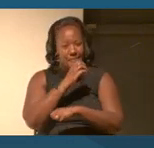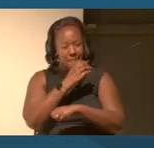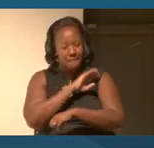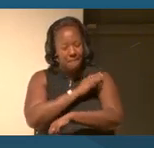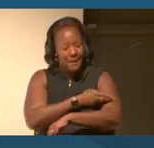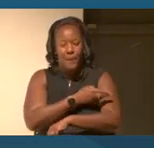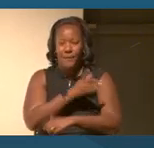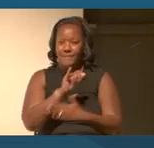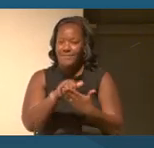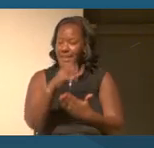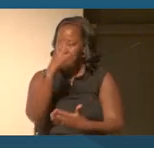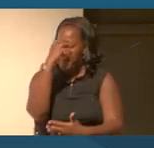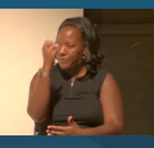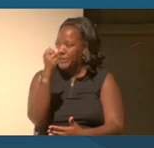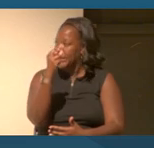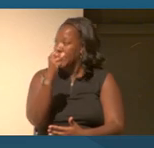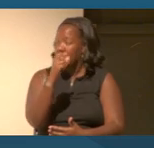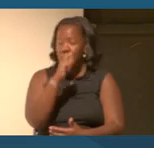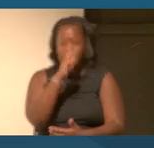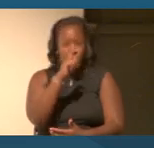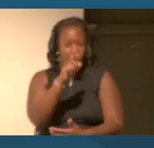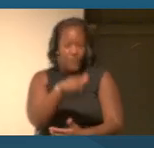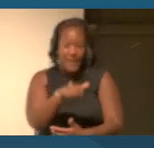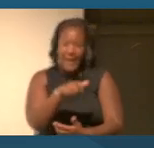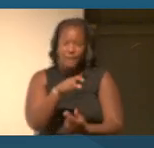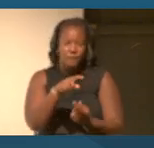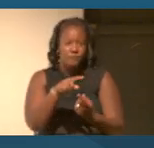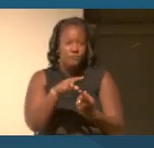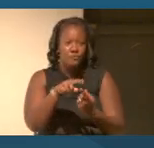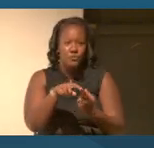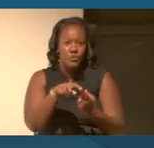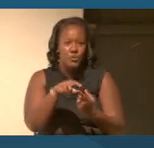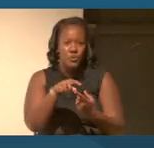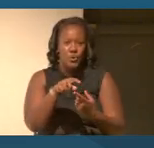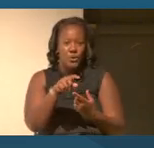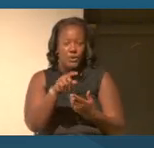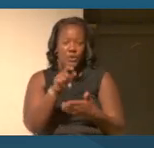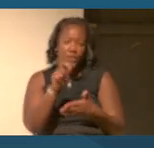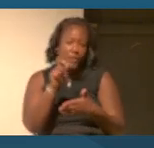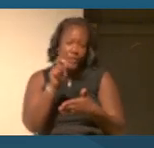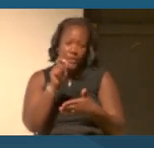You don't have to necessarily write a year ahead to get a traveling box.